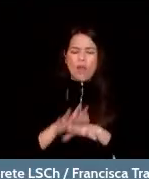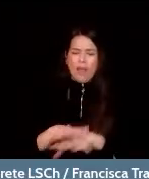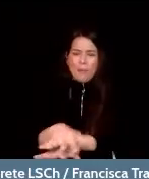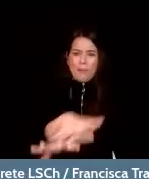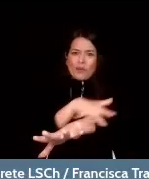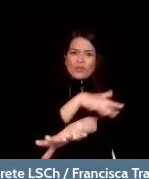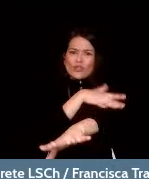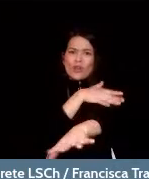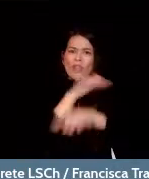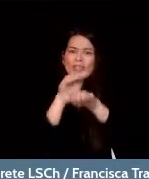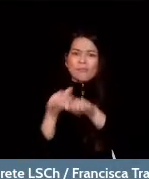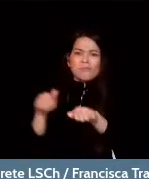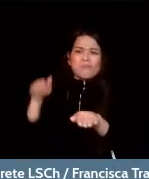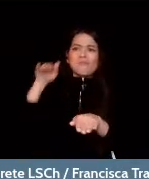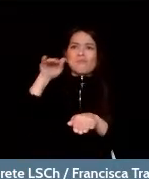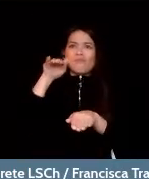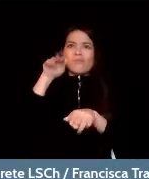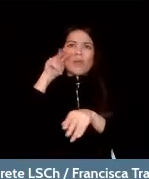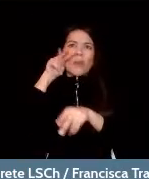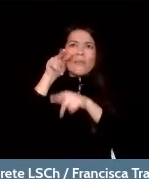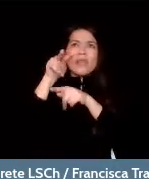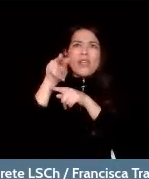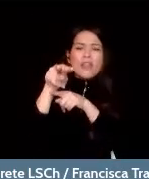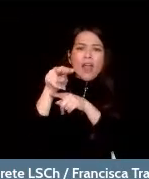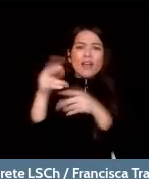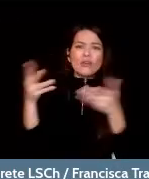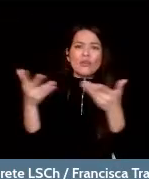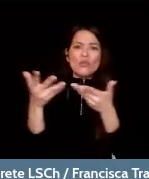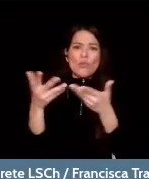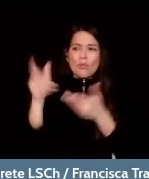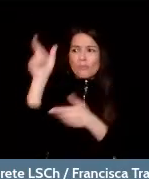as this Chilean led a magnificent orchestra